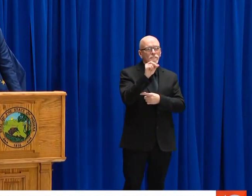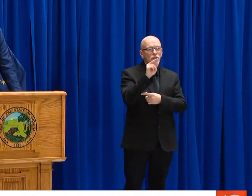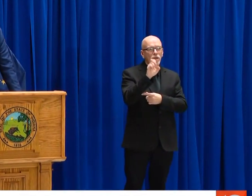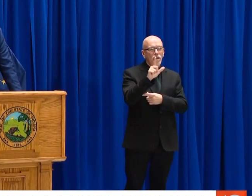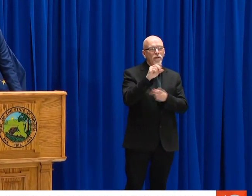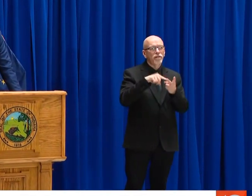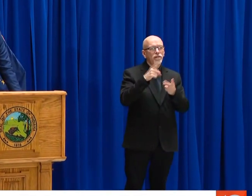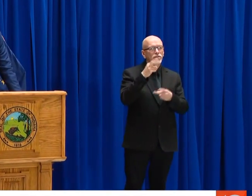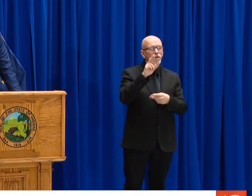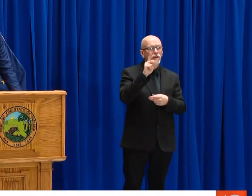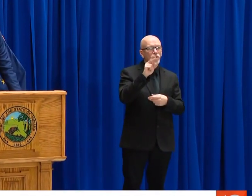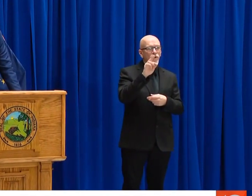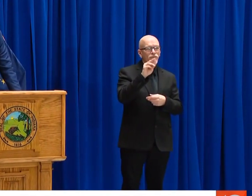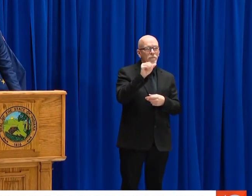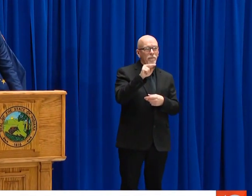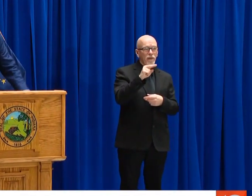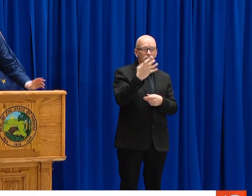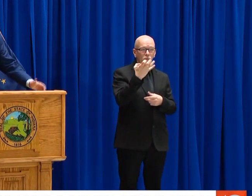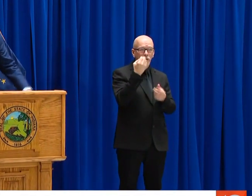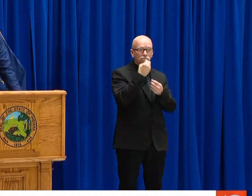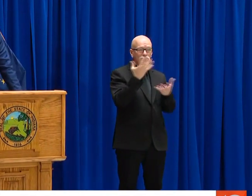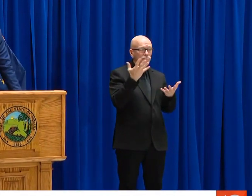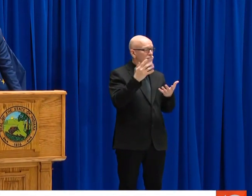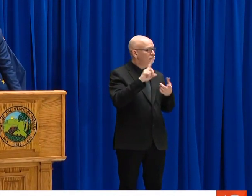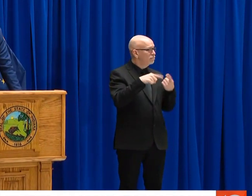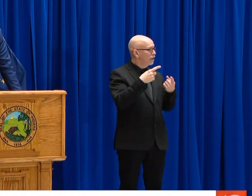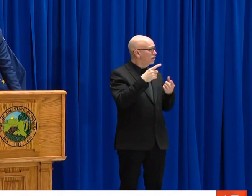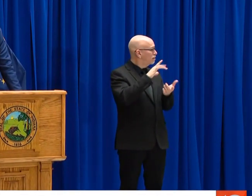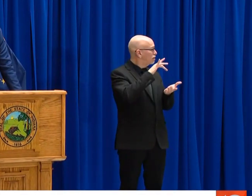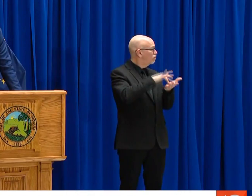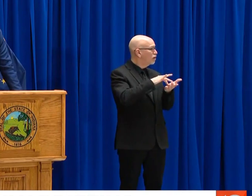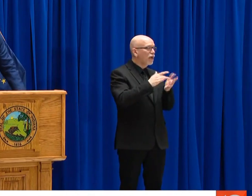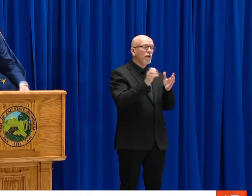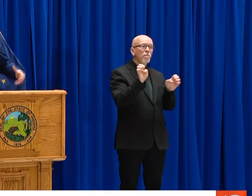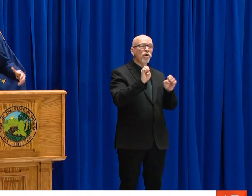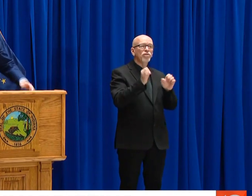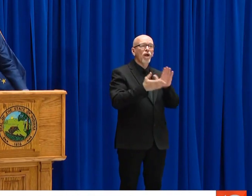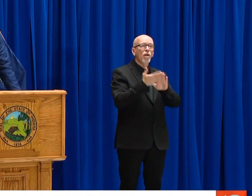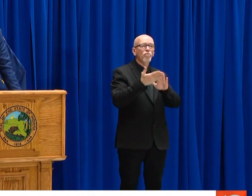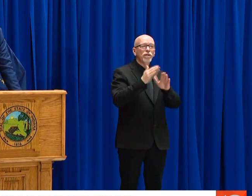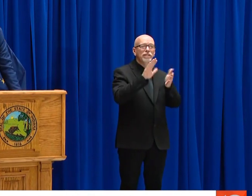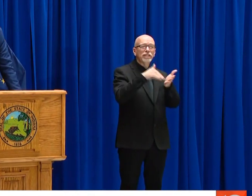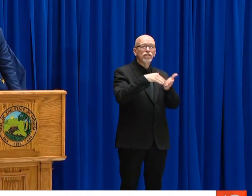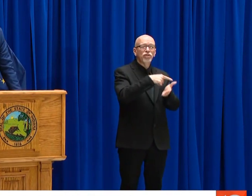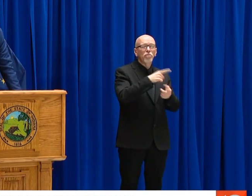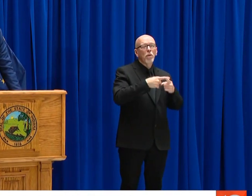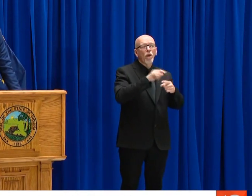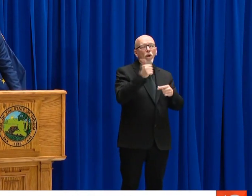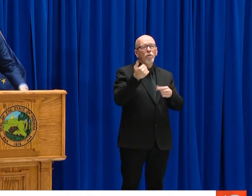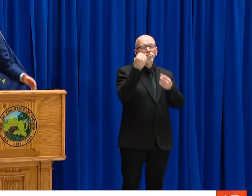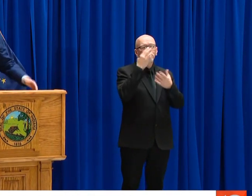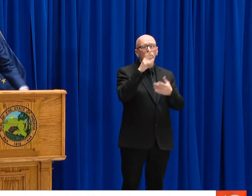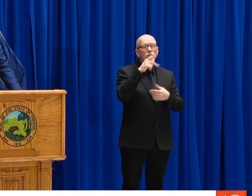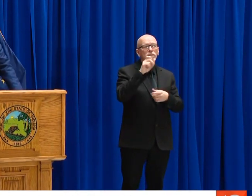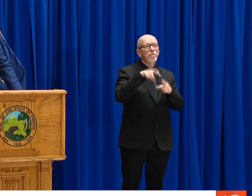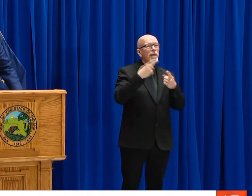THANK YOU VERY MUCH. THANK YOU, DOCTOR.